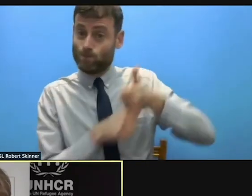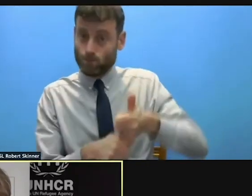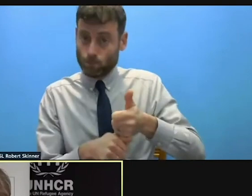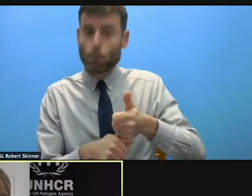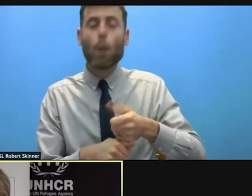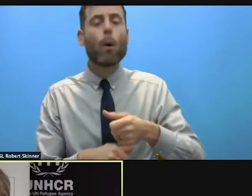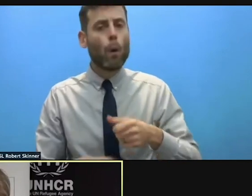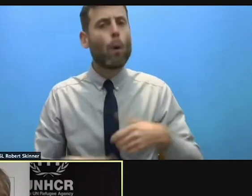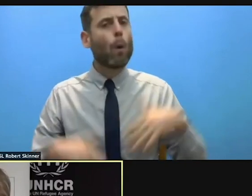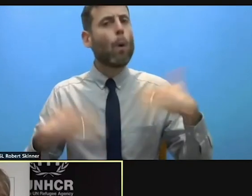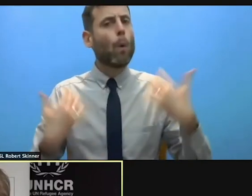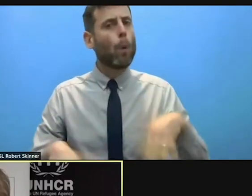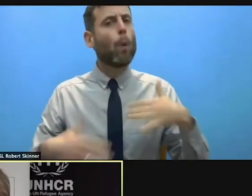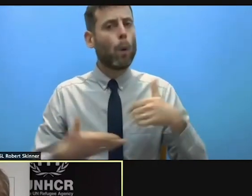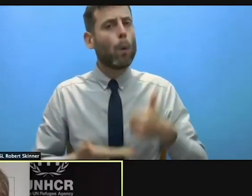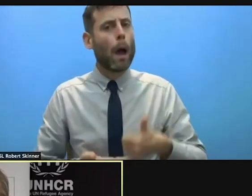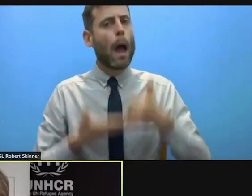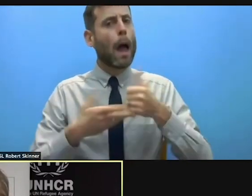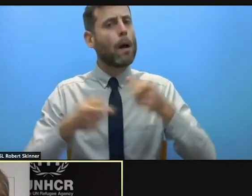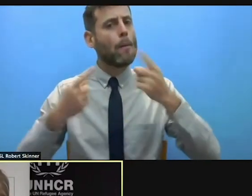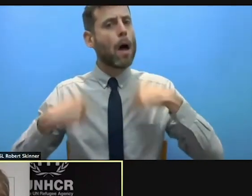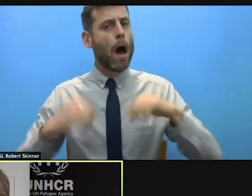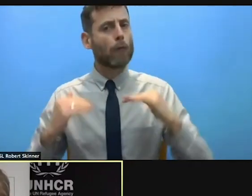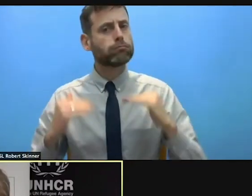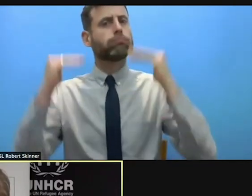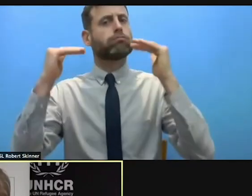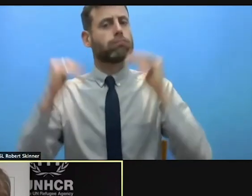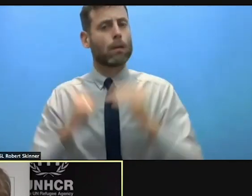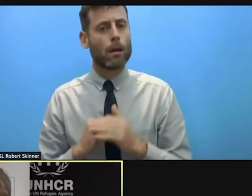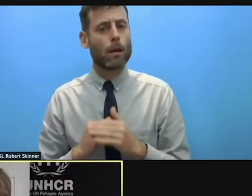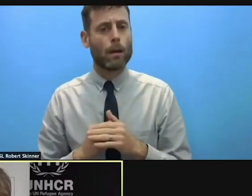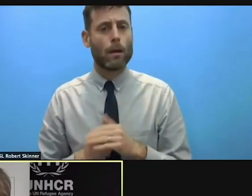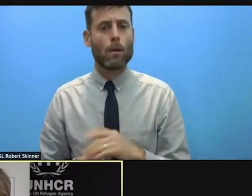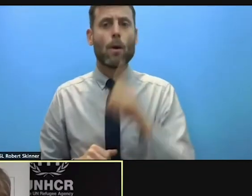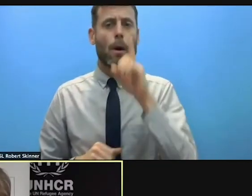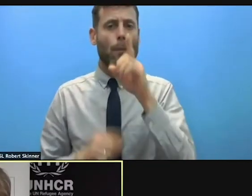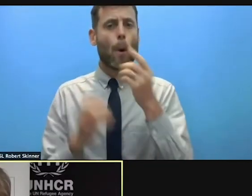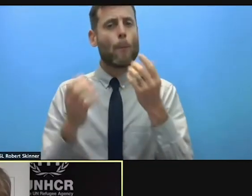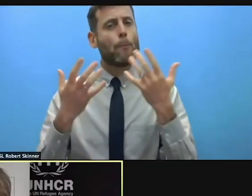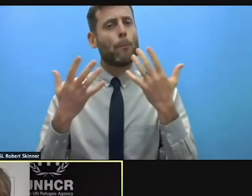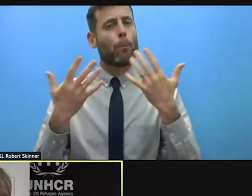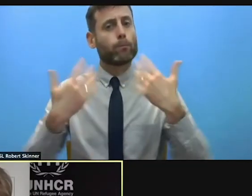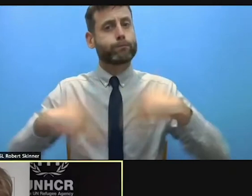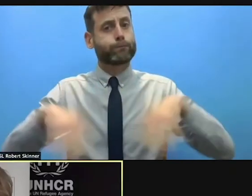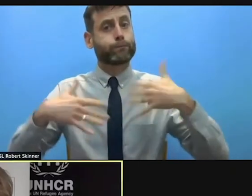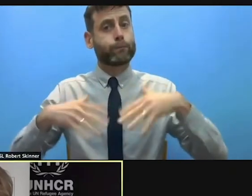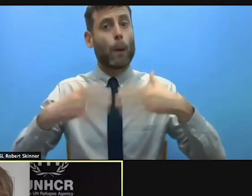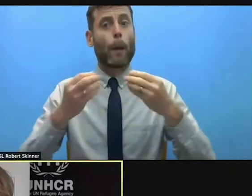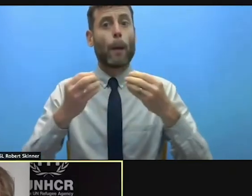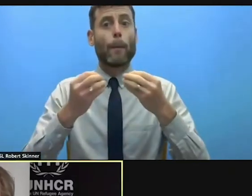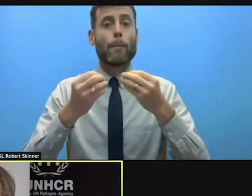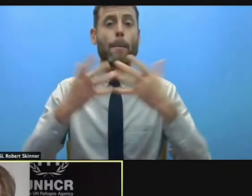interagency bodies, often driven by the leadership of the sector general himself, those principles do